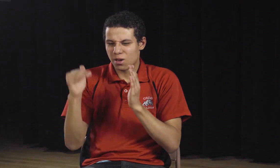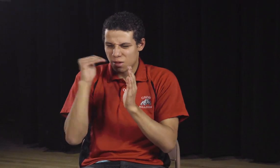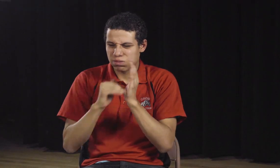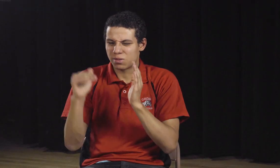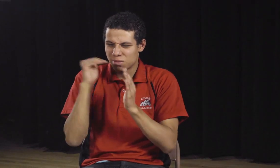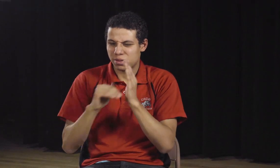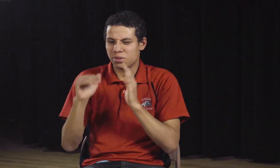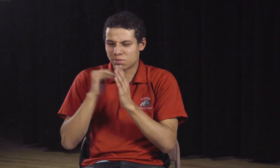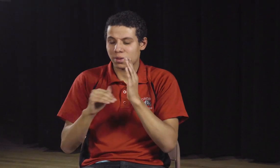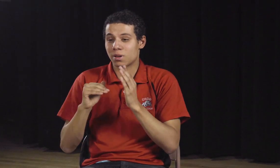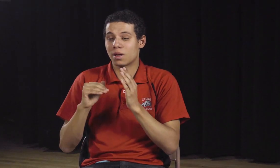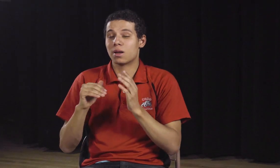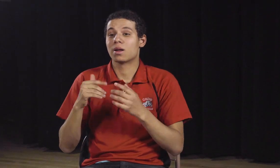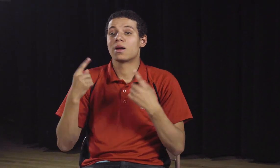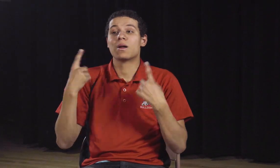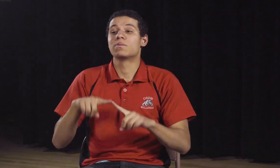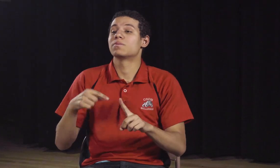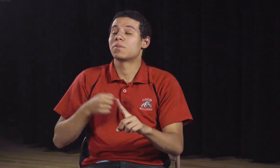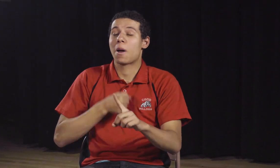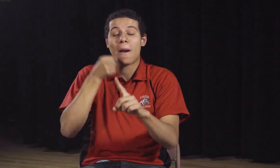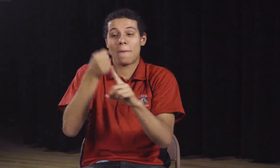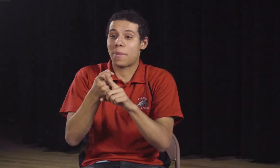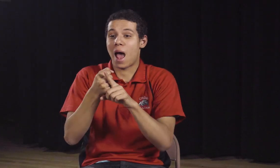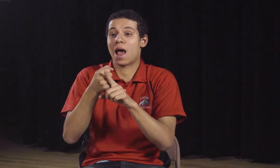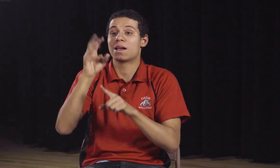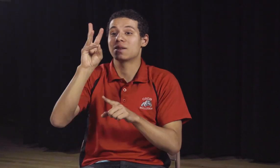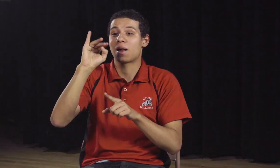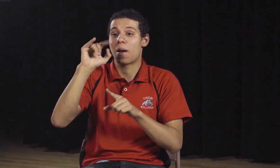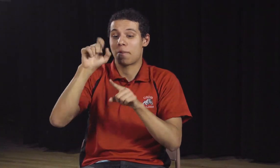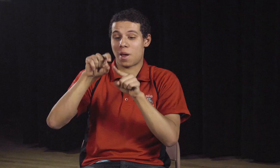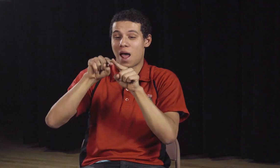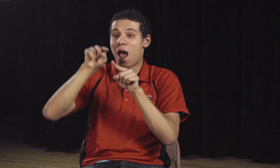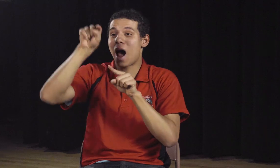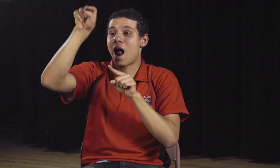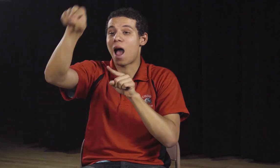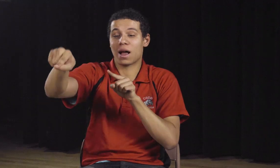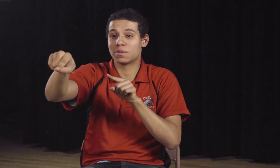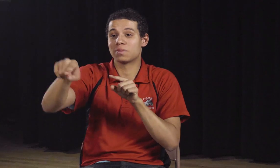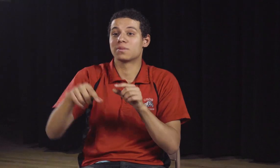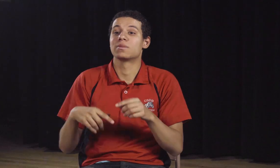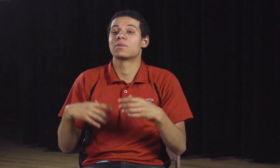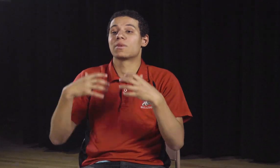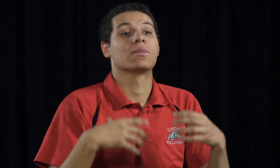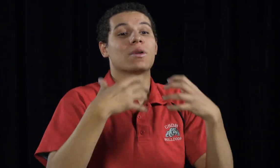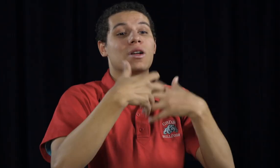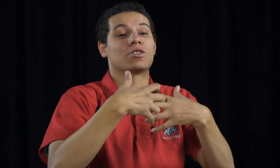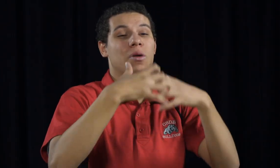During the course of the repeated experiments at Tesla labs, there came a time when six miles away